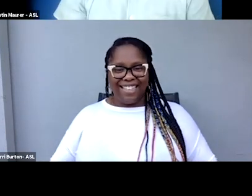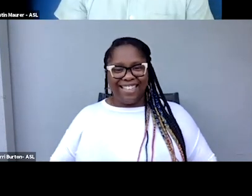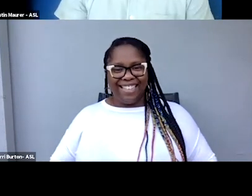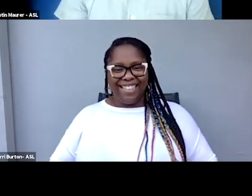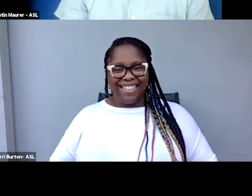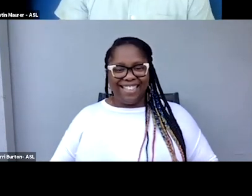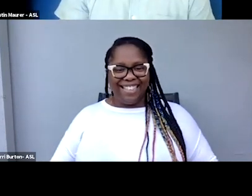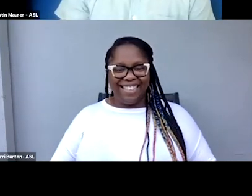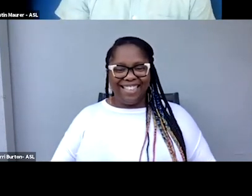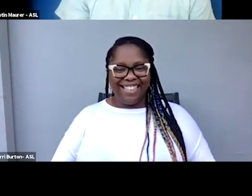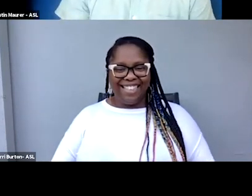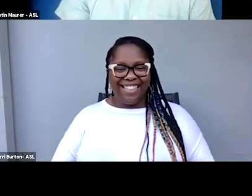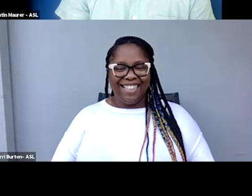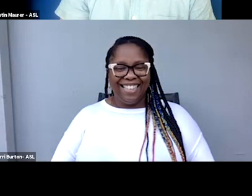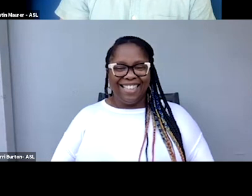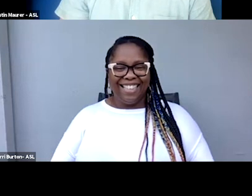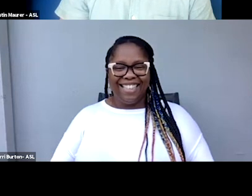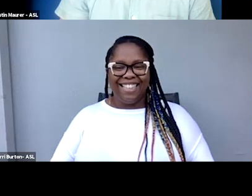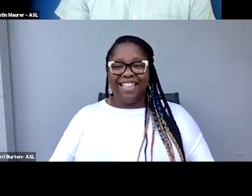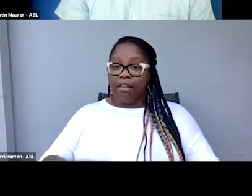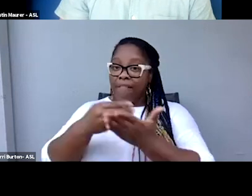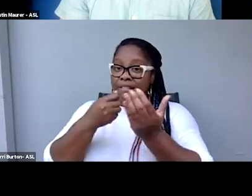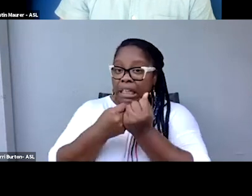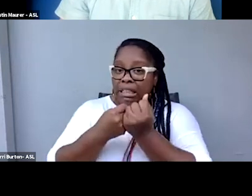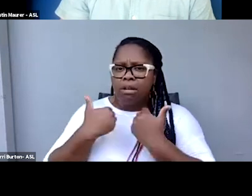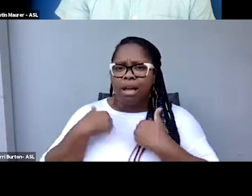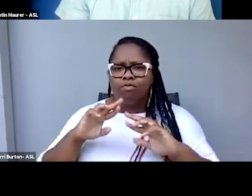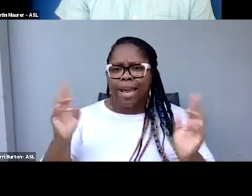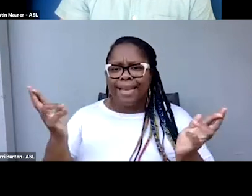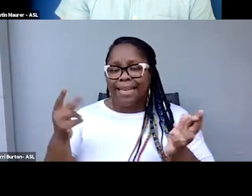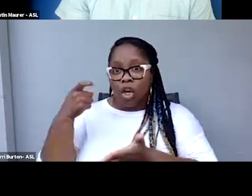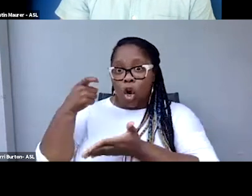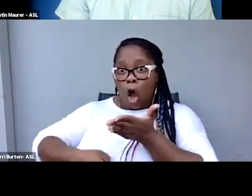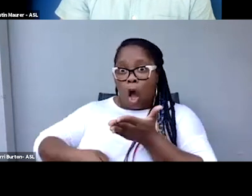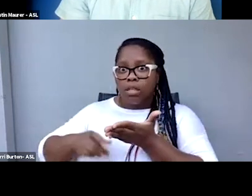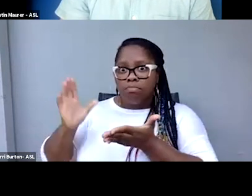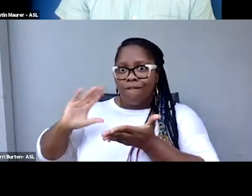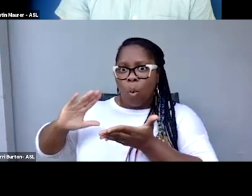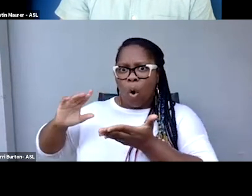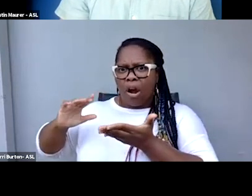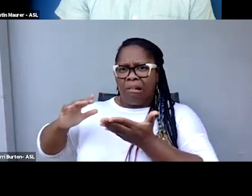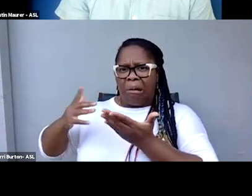Get it. So the funding is there, the cost has come down and now it's about